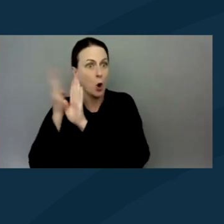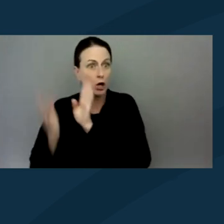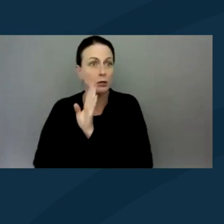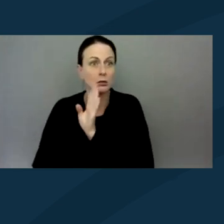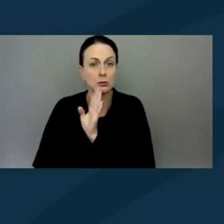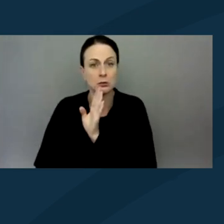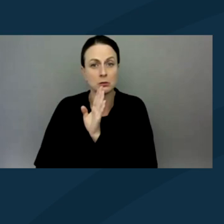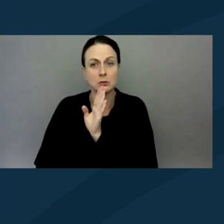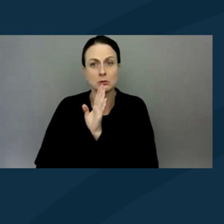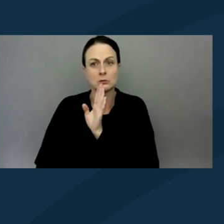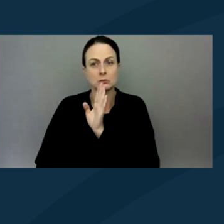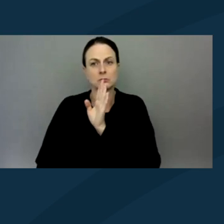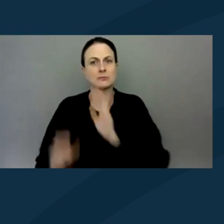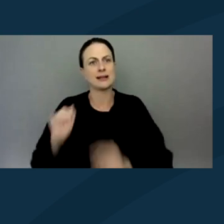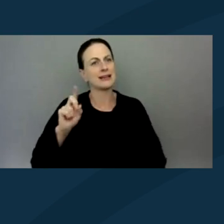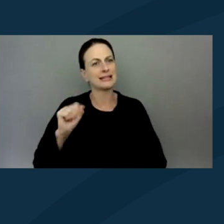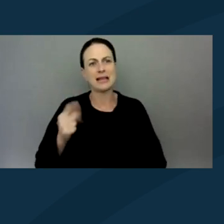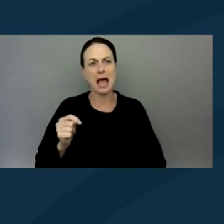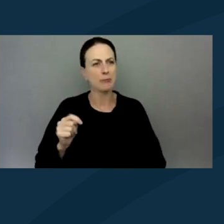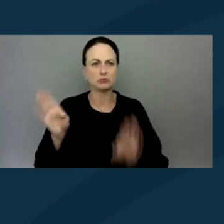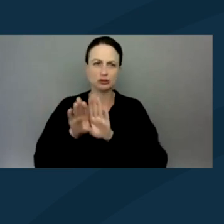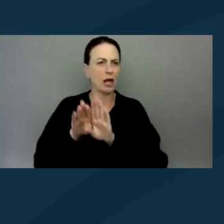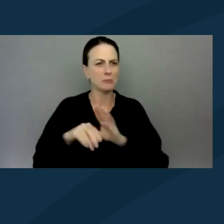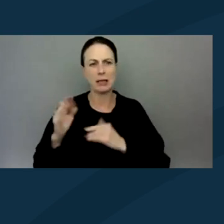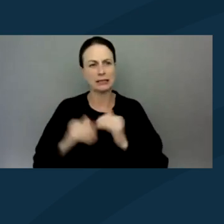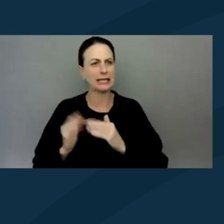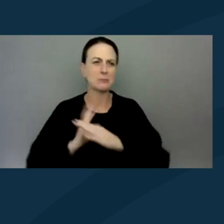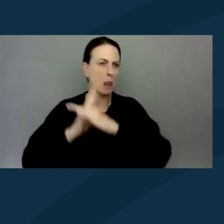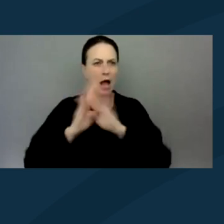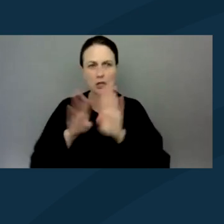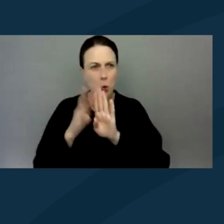That's what ADAPT is known for, shutting down buildings, blocking doors, block intersection.